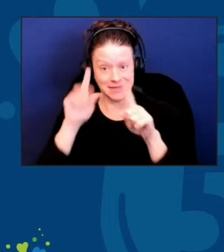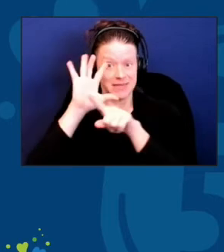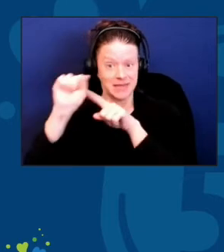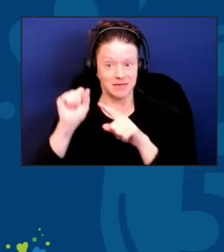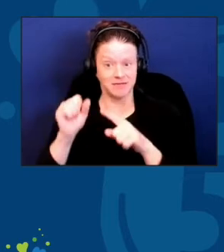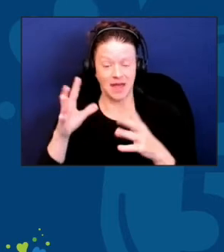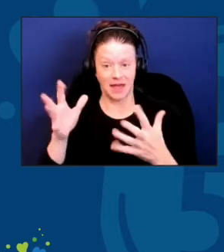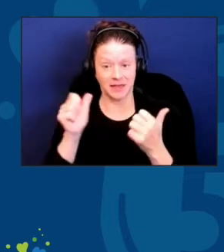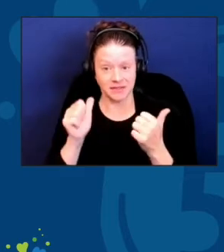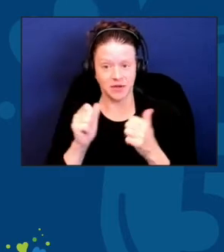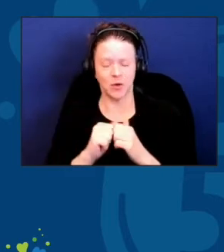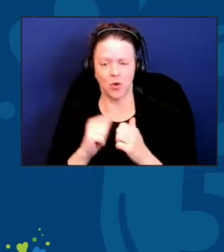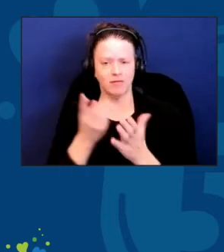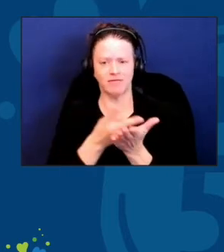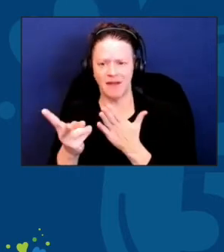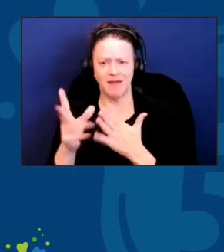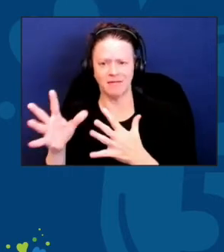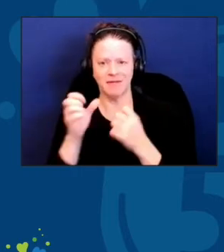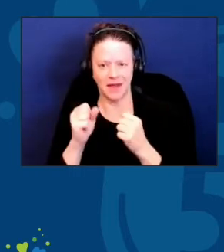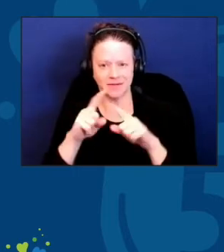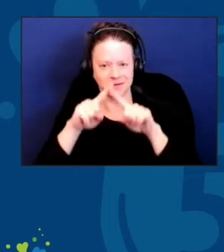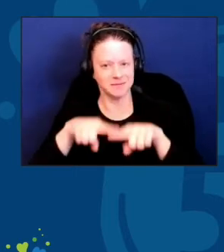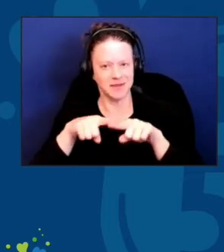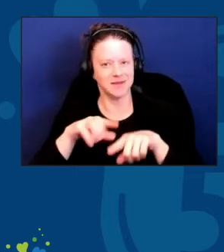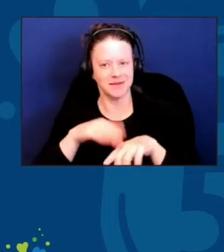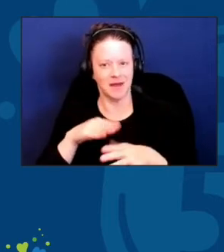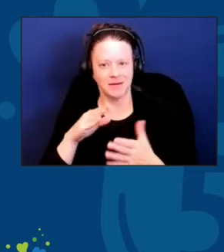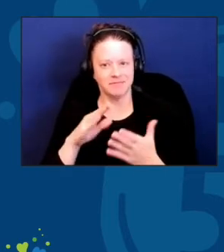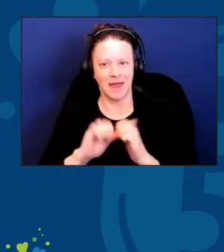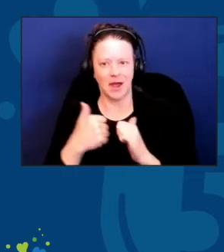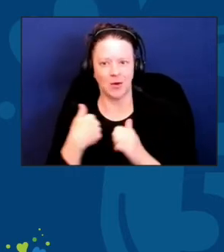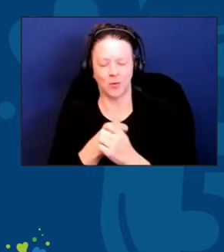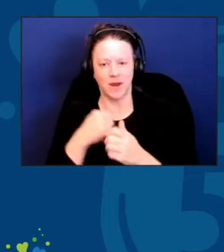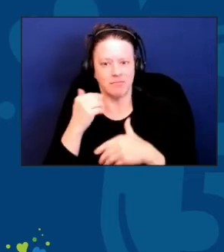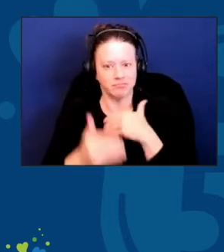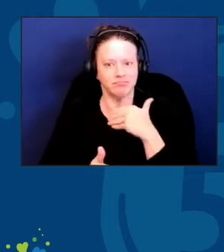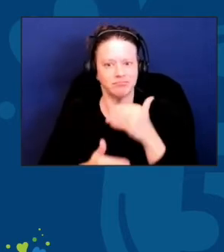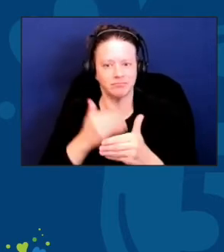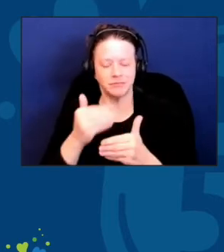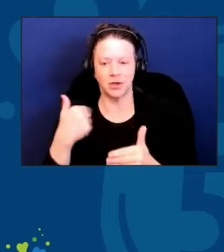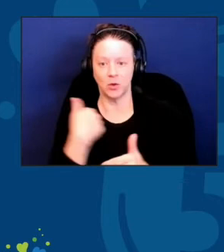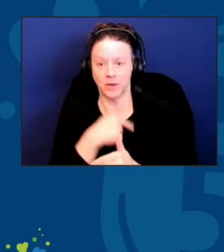we need to try to do the impossible to anticipate the unexpected.